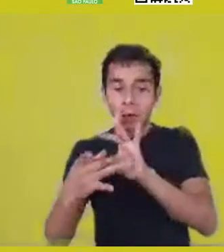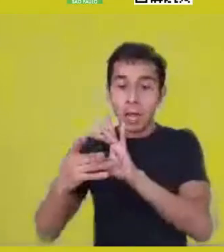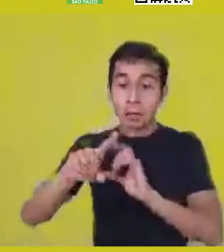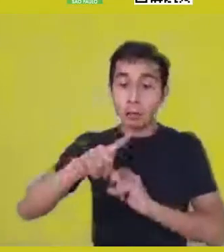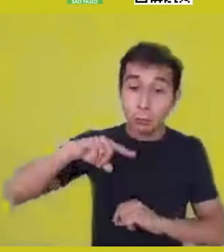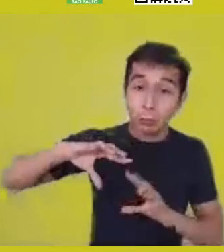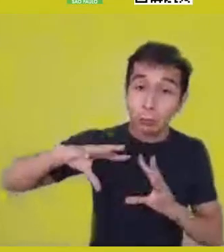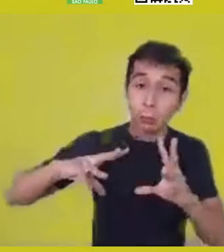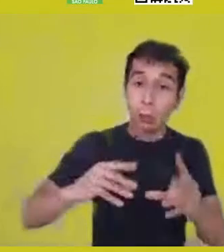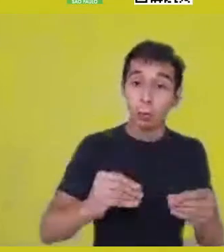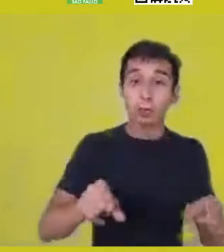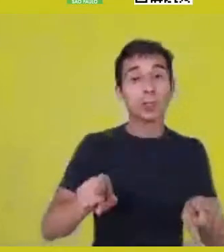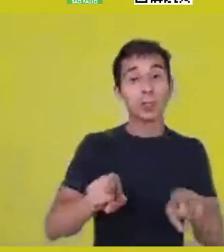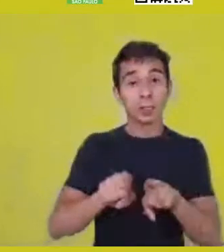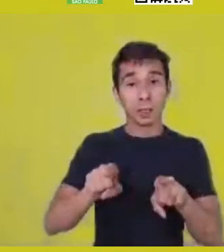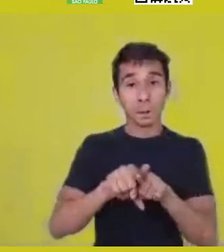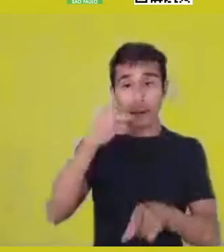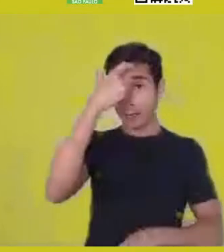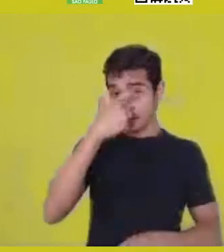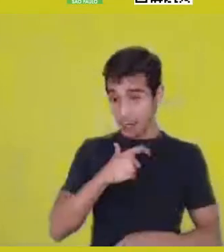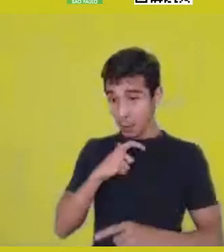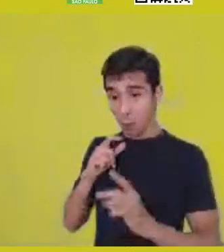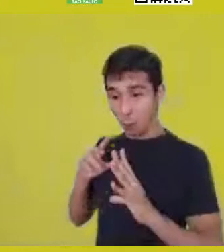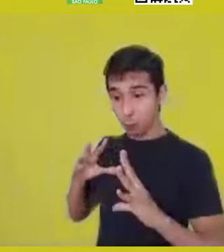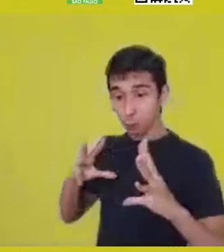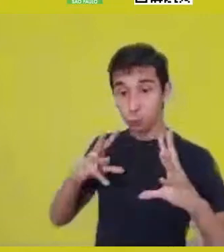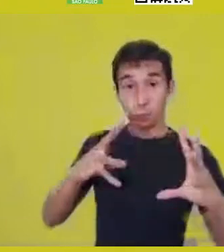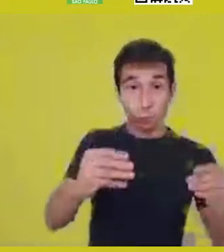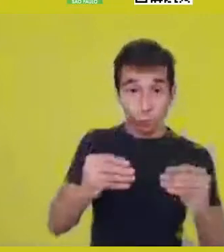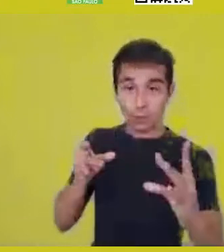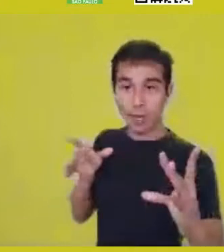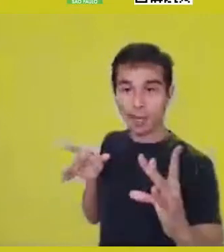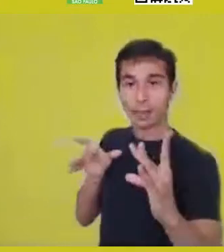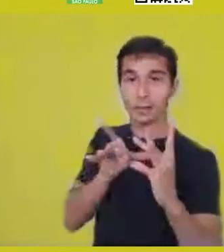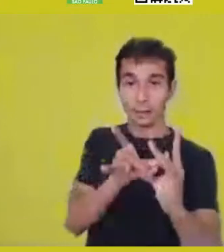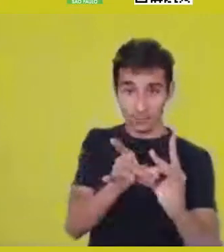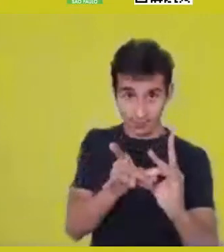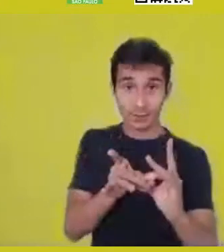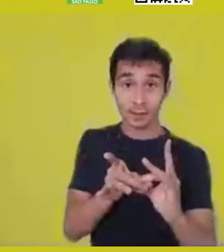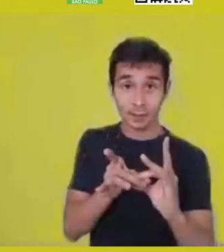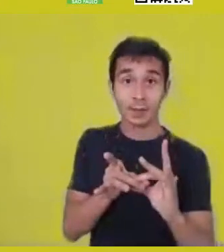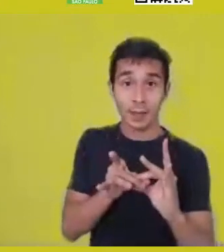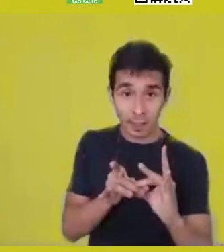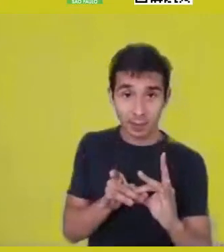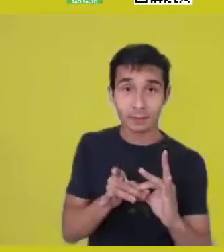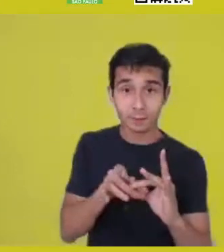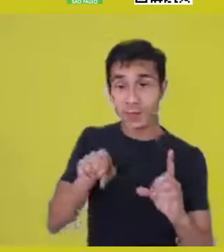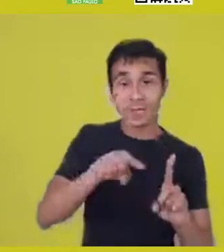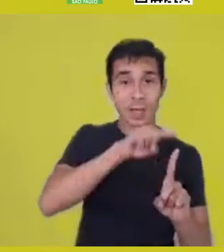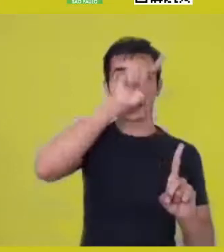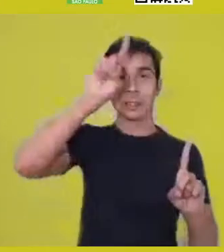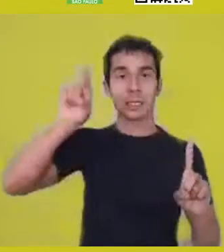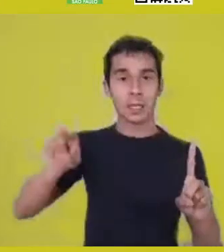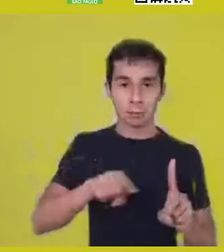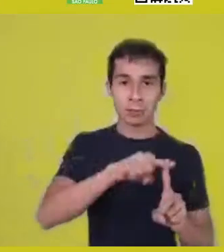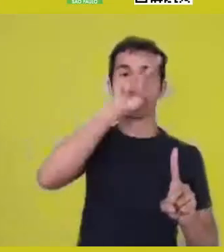and it has a relation with the whole, so it’s this circularity, this wheel of transformation that has collective impact.